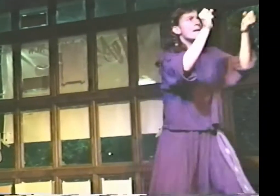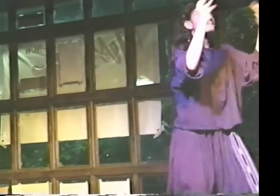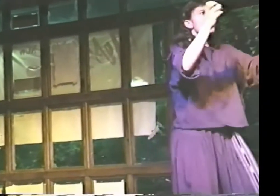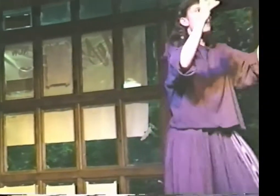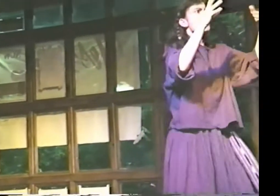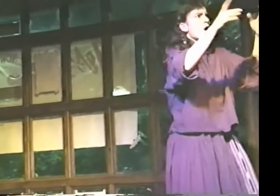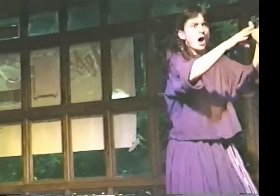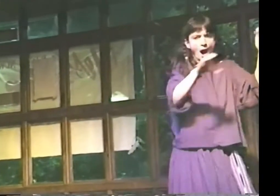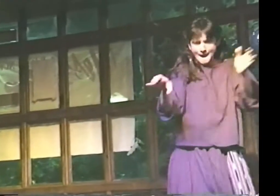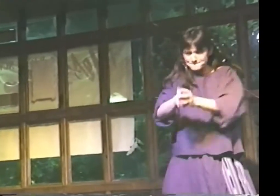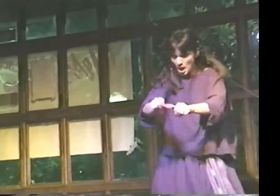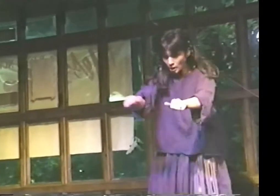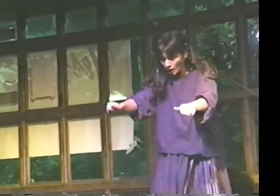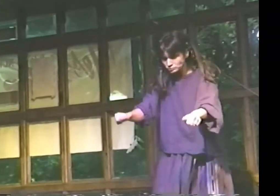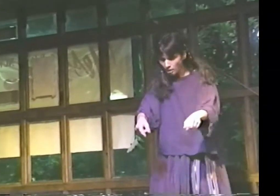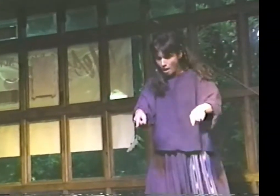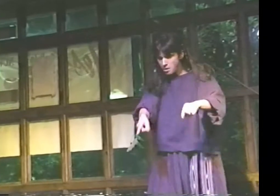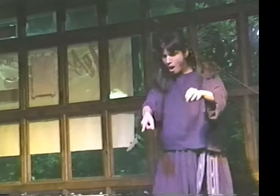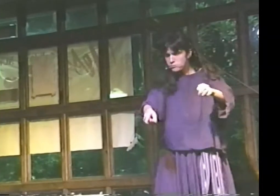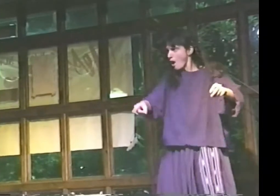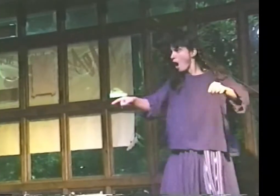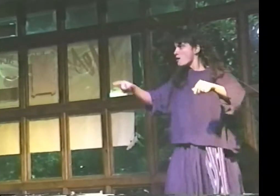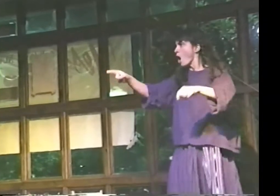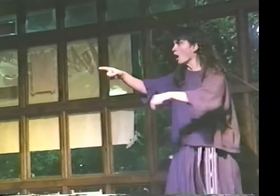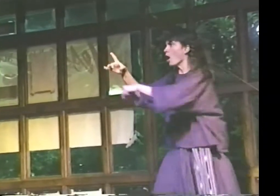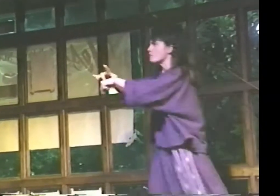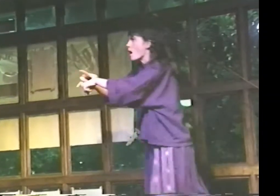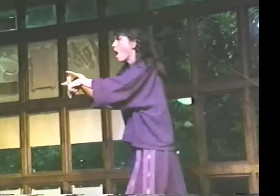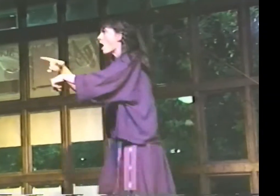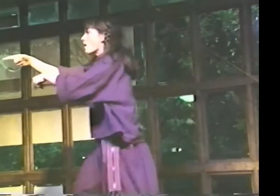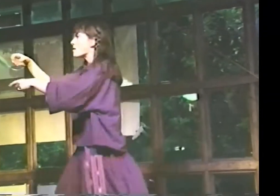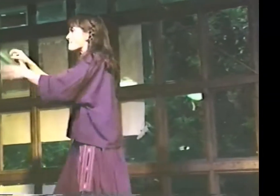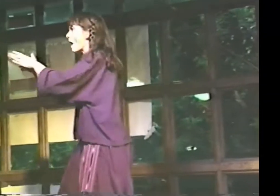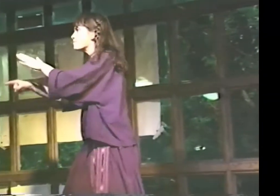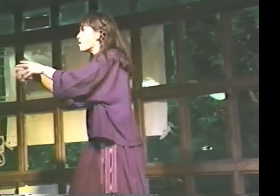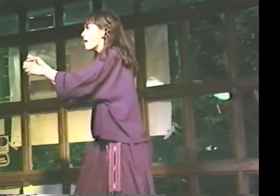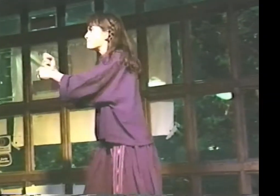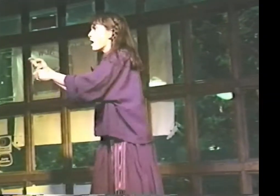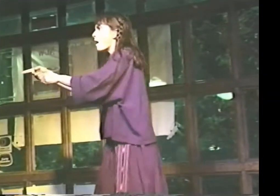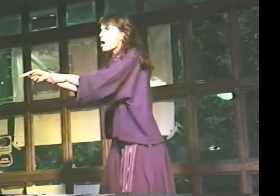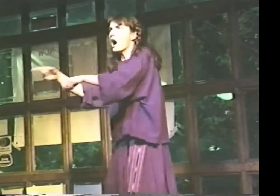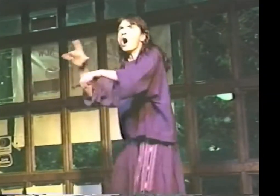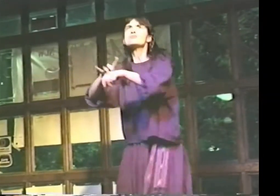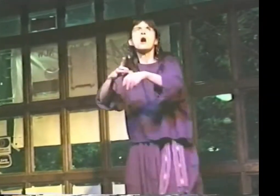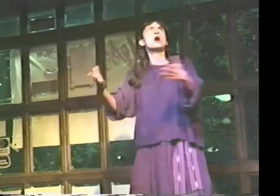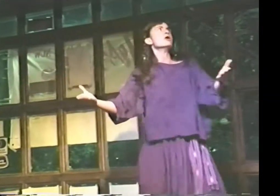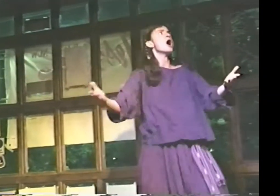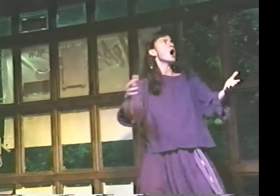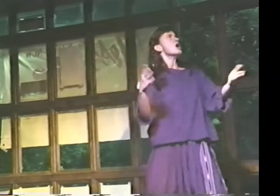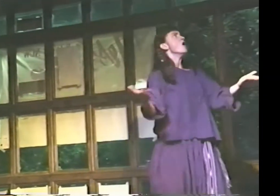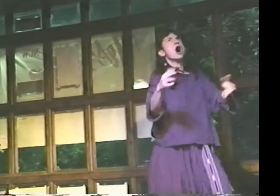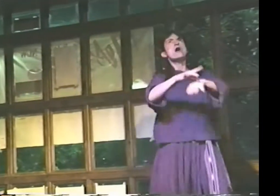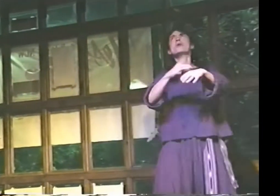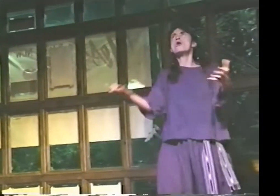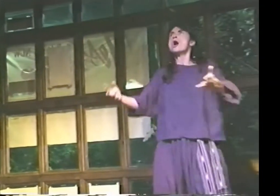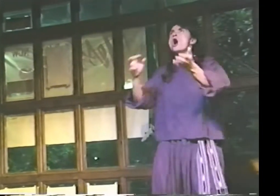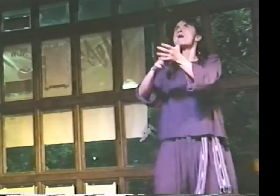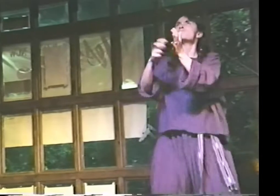"TRAIN'S CROWDED WITH P--PICTURE LEFT-- [IMITATES GASPING] "EARTH IS IN THE BOMBS-- BOMBS--THAT'S EARTH HERE.